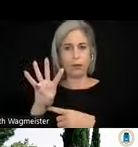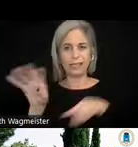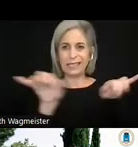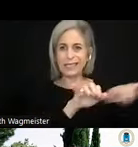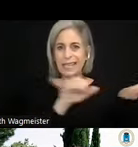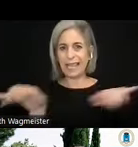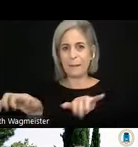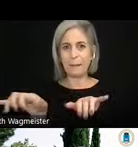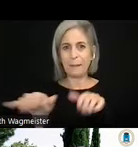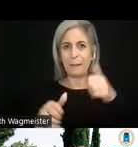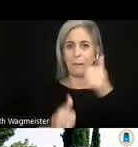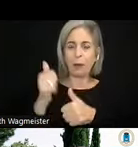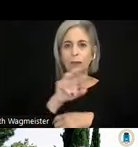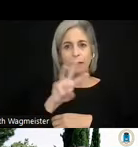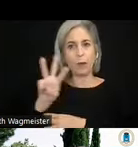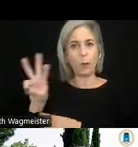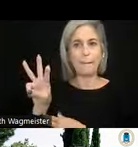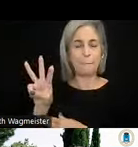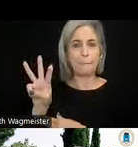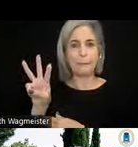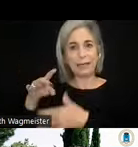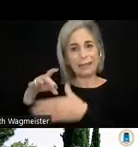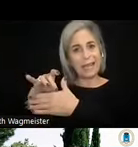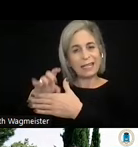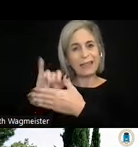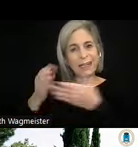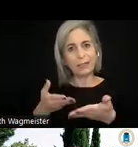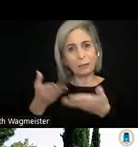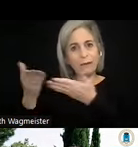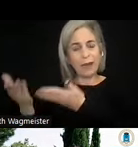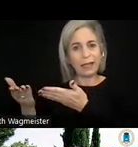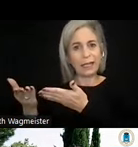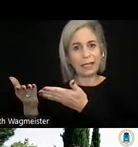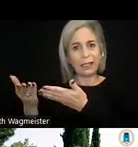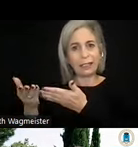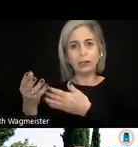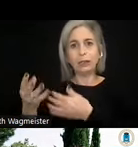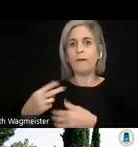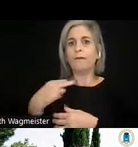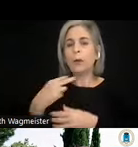most of the web content that is providing two-way voice communication is not providing